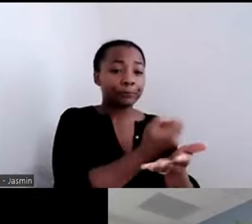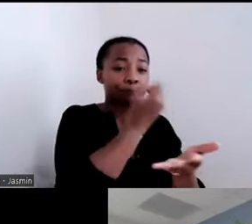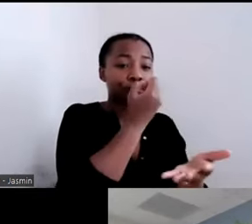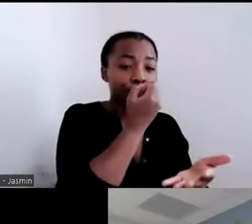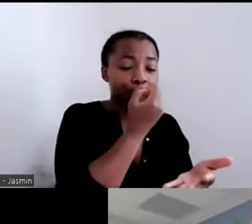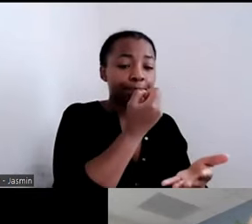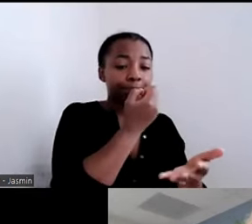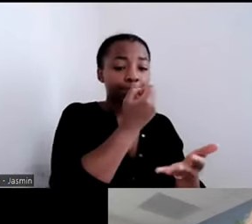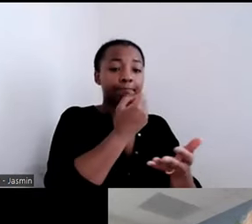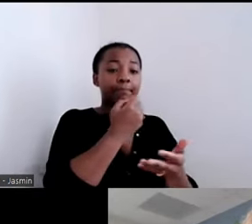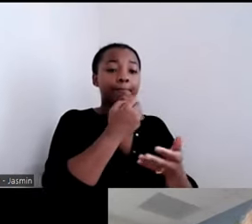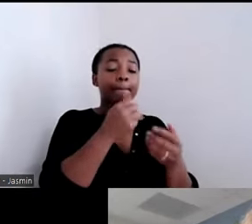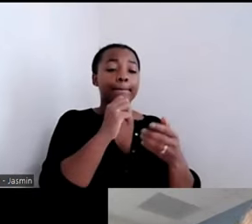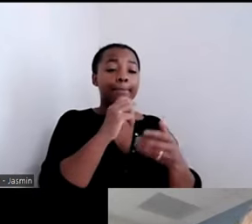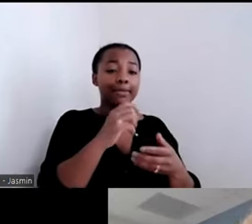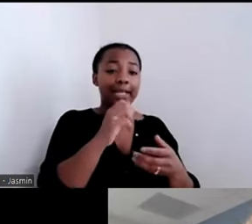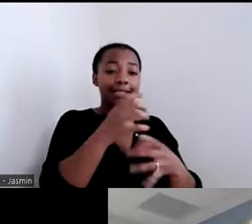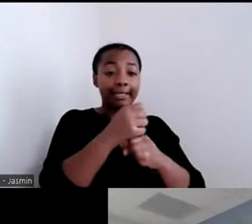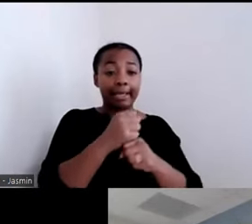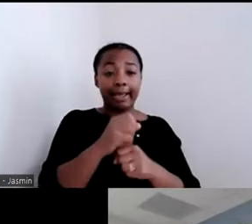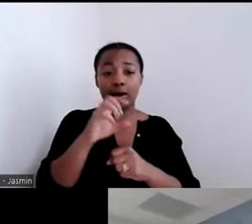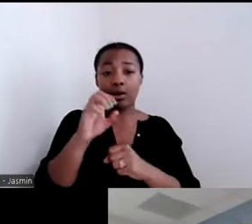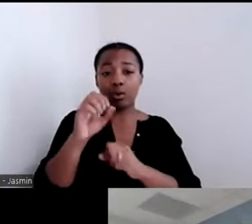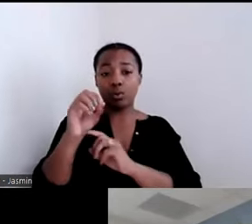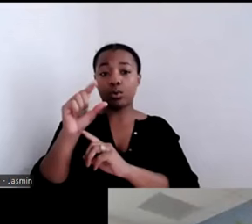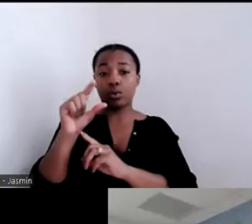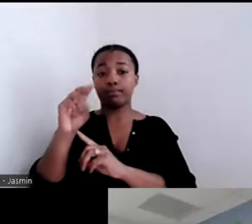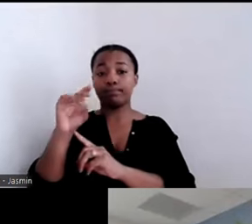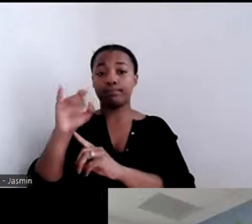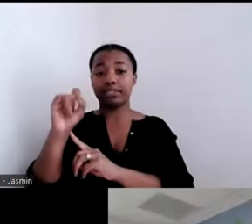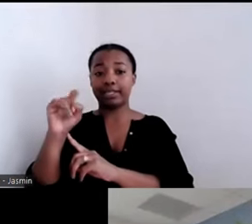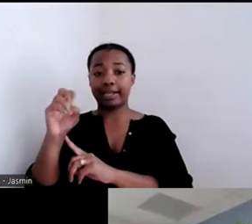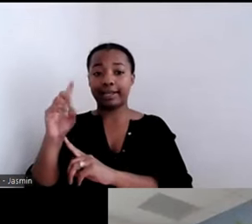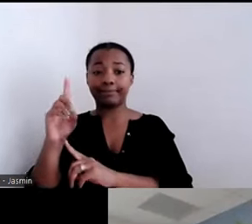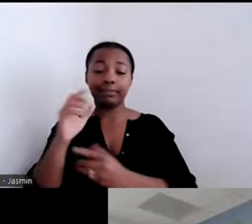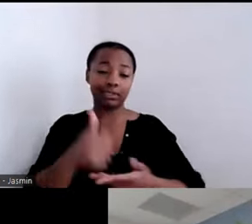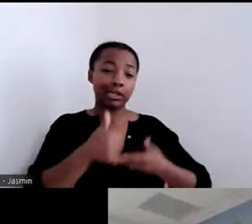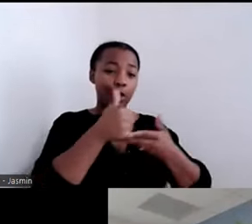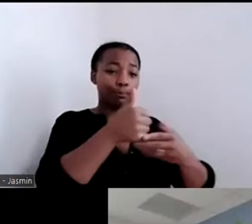service system, payment system for that. Just a quick story from a health plan perspective.